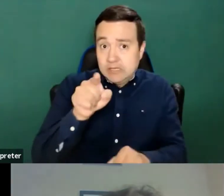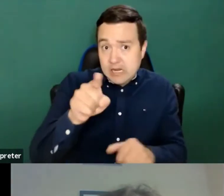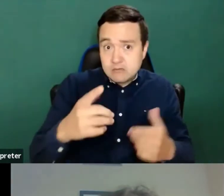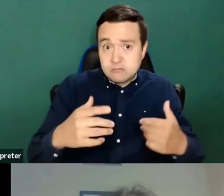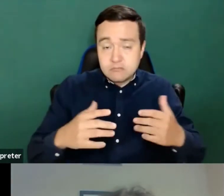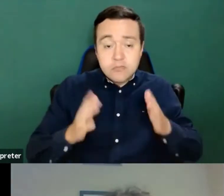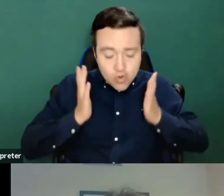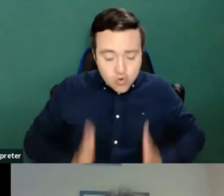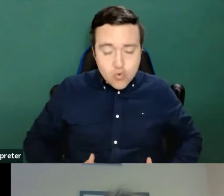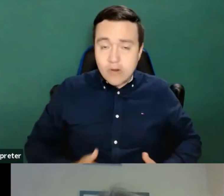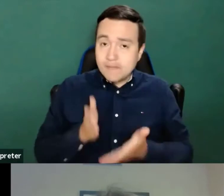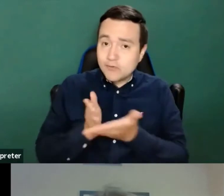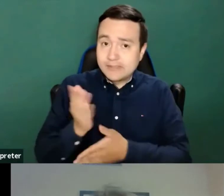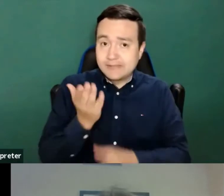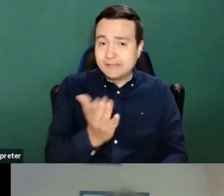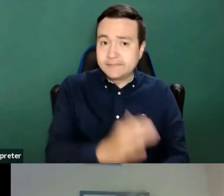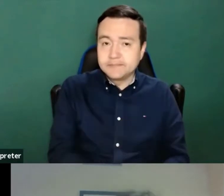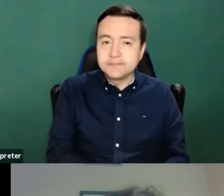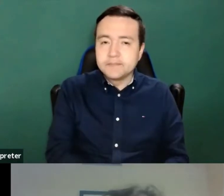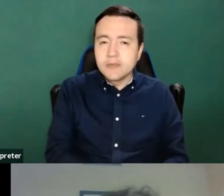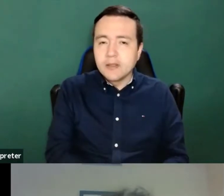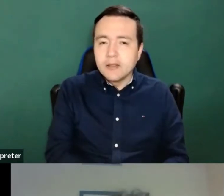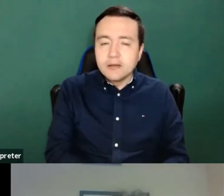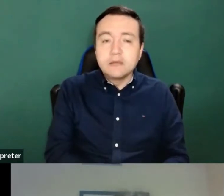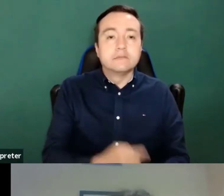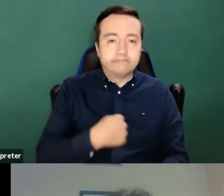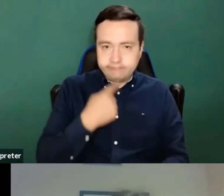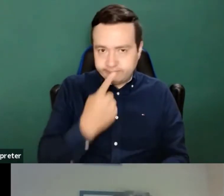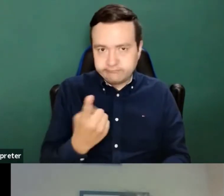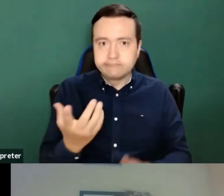At this stage, I don't need to remind you that web accessibility increases inclusion,